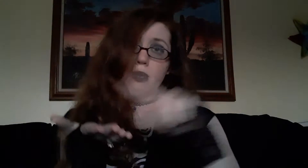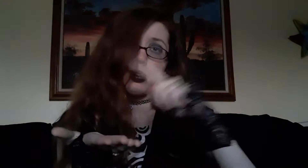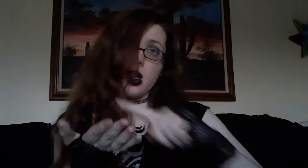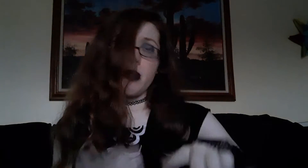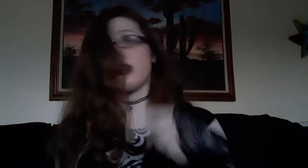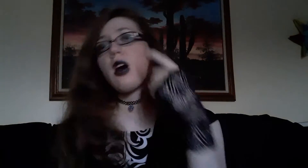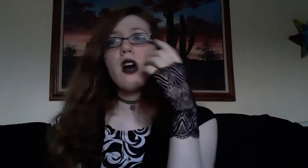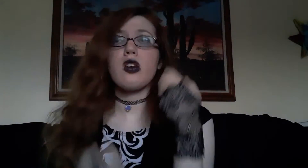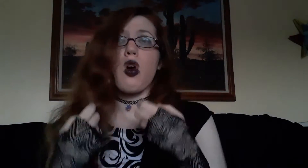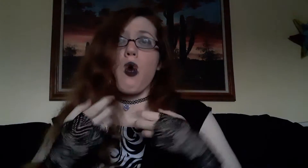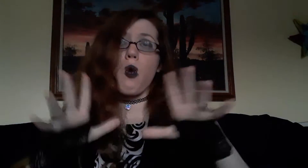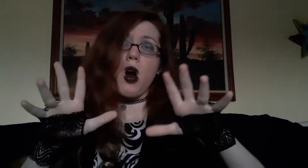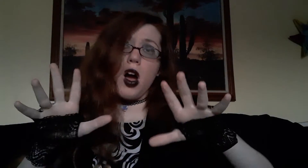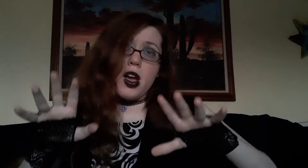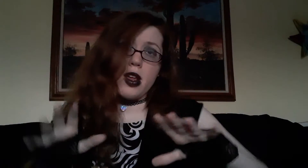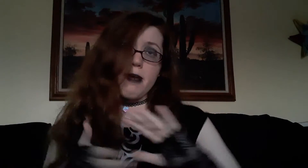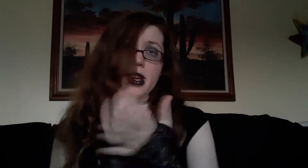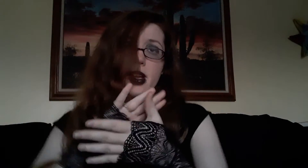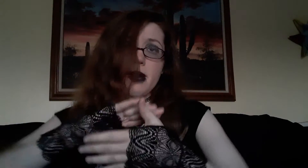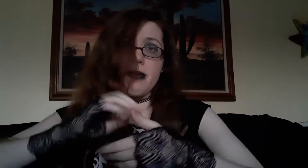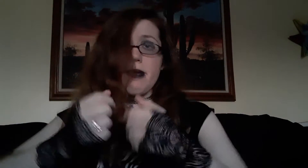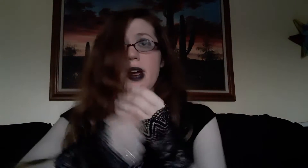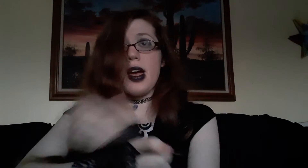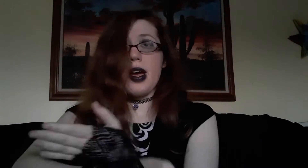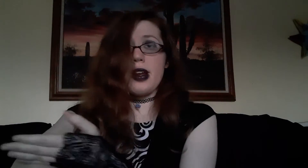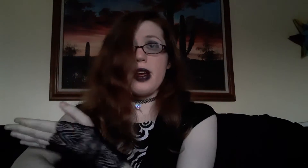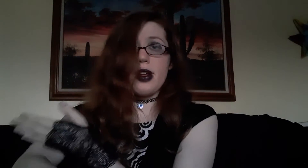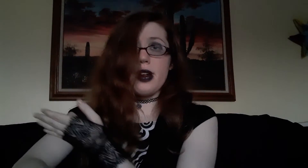BUT SOMETIMES I DON'T-WANT BECOME BETTER (IMPROVE) BETTER (IMPROVE)